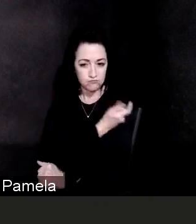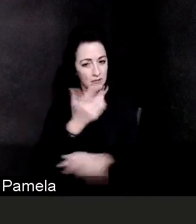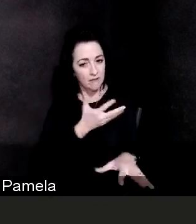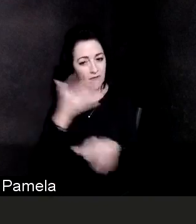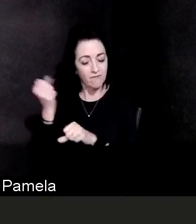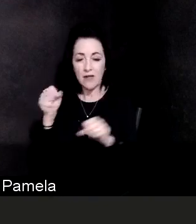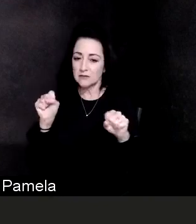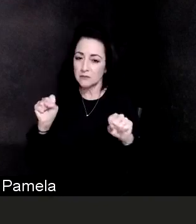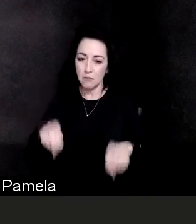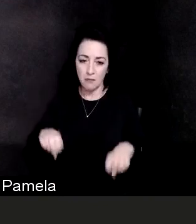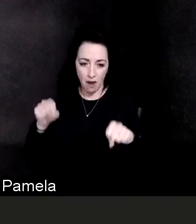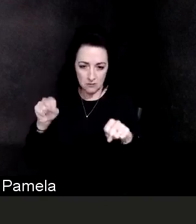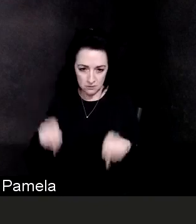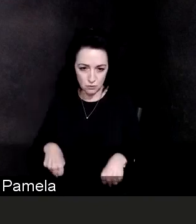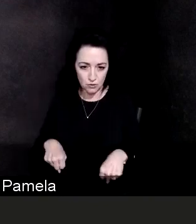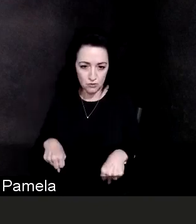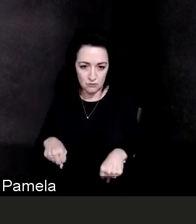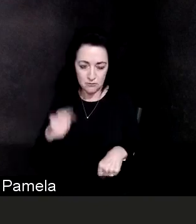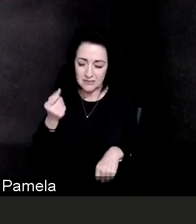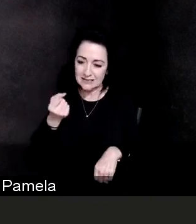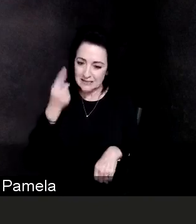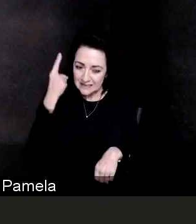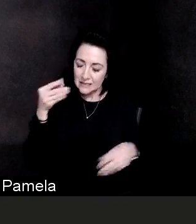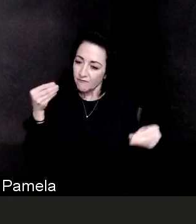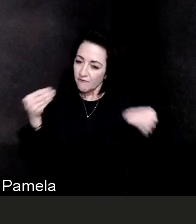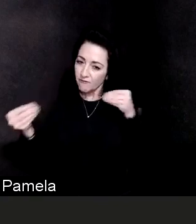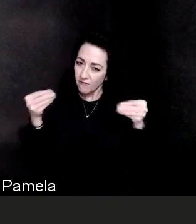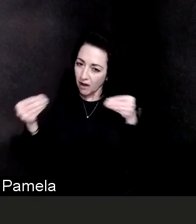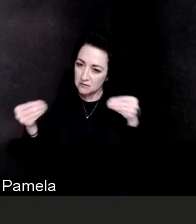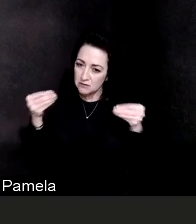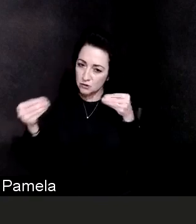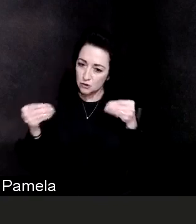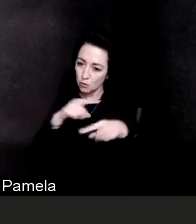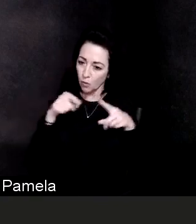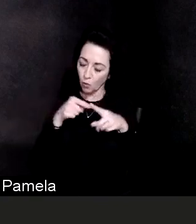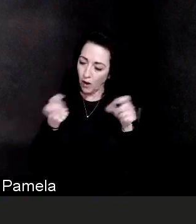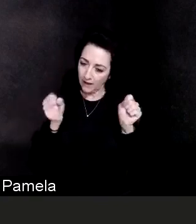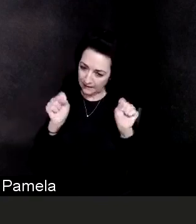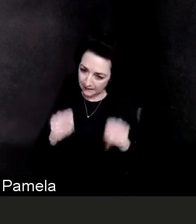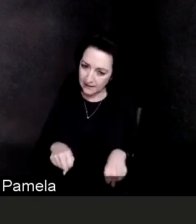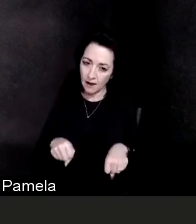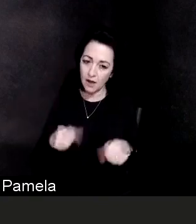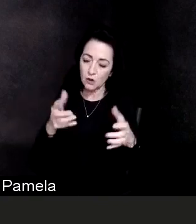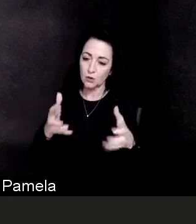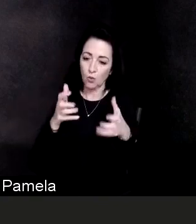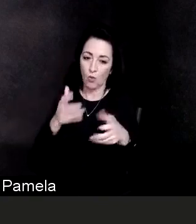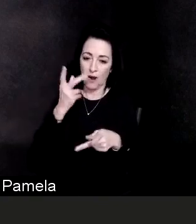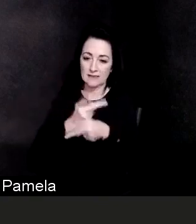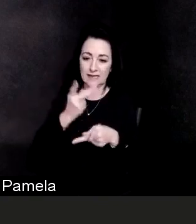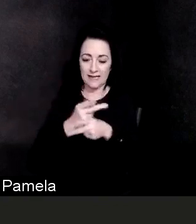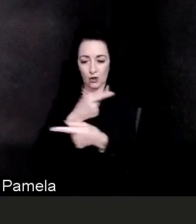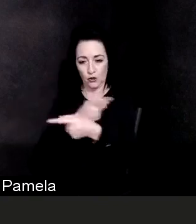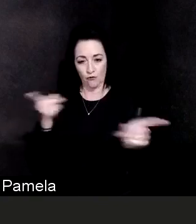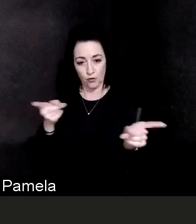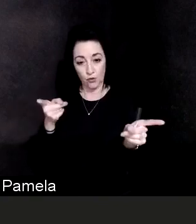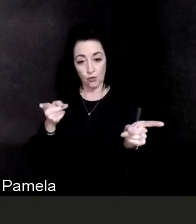bending the rules when we can to make sure that we take care of you here in Sussex County, and we need your help.